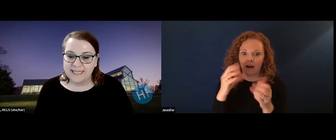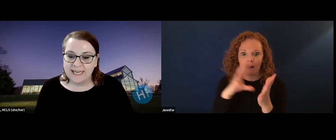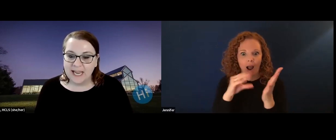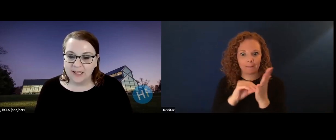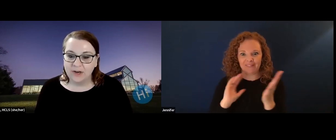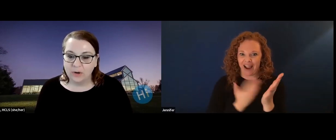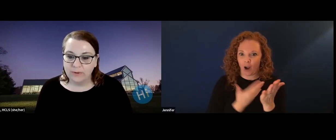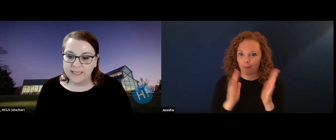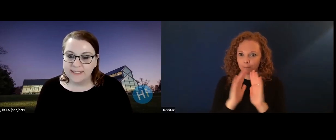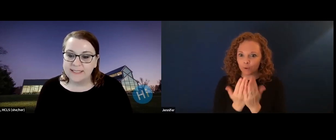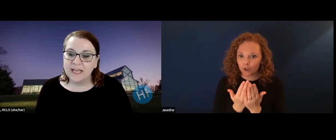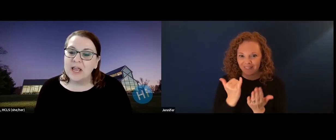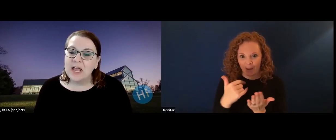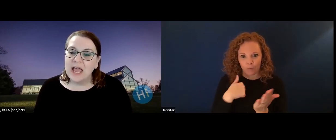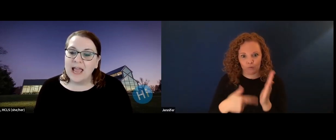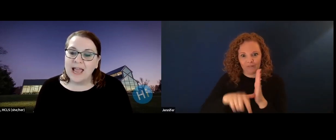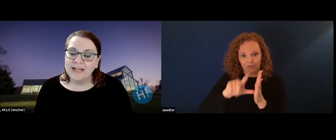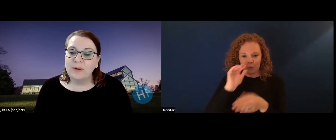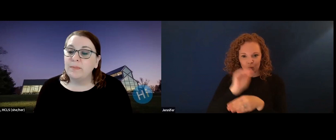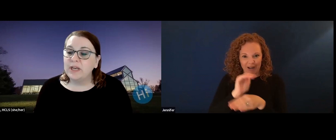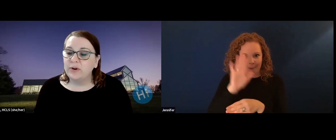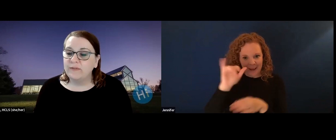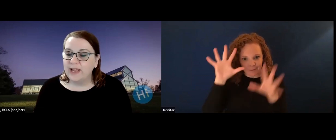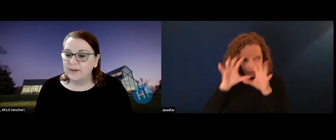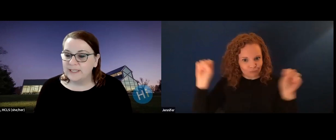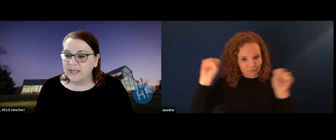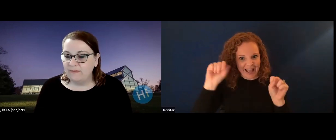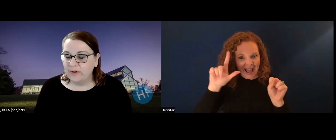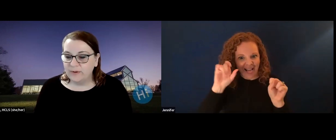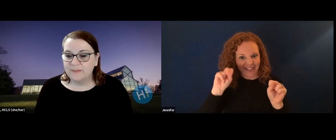free copy of let's go in my journey to university presidency